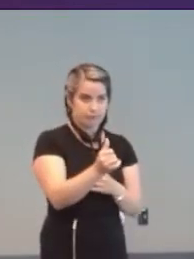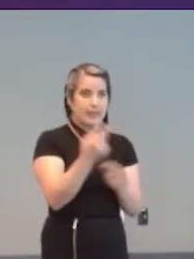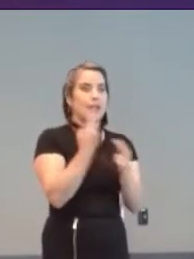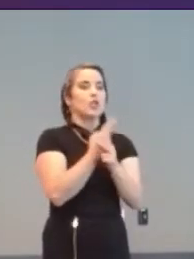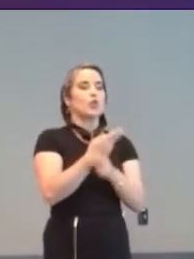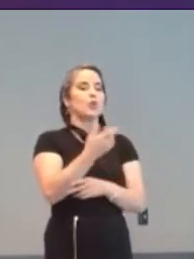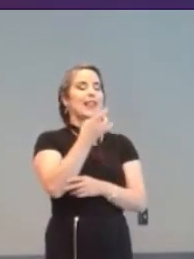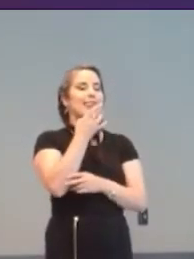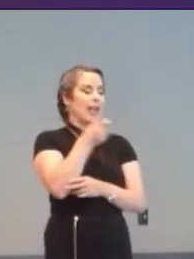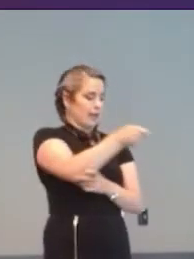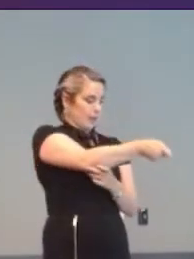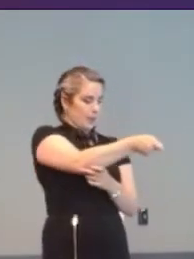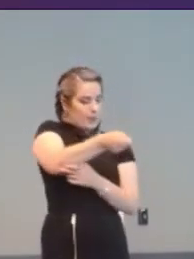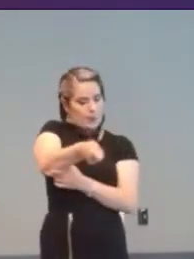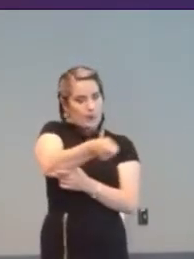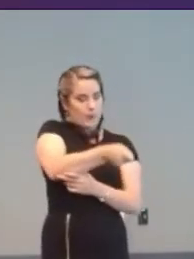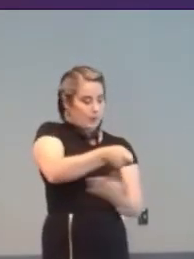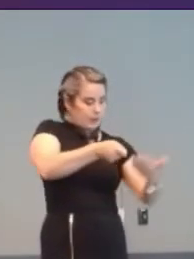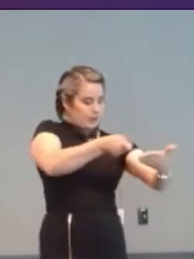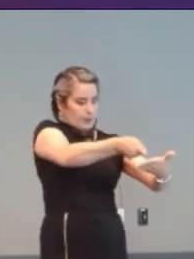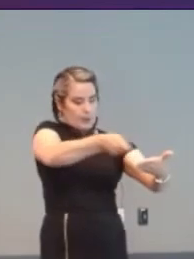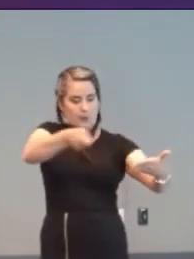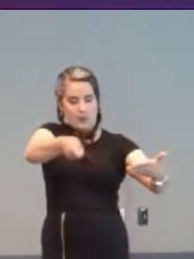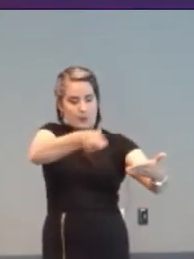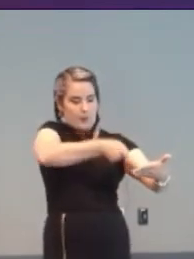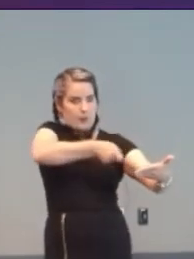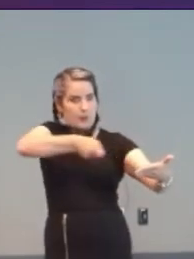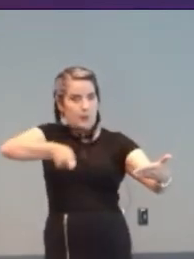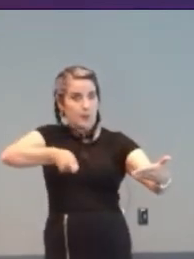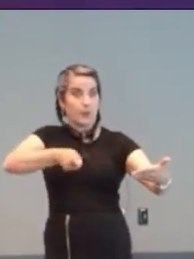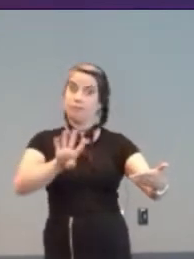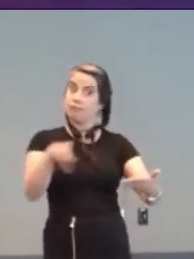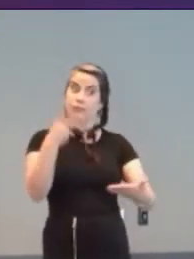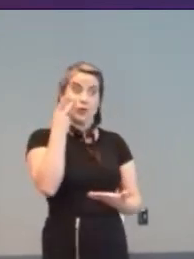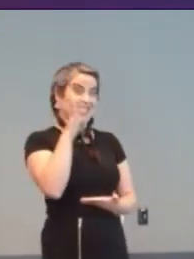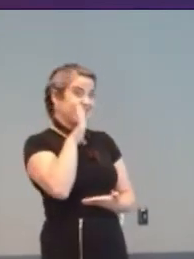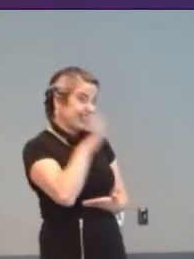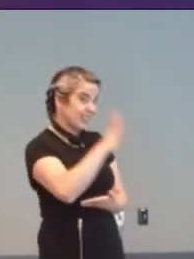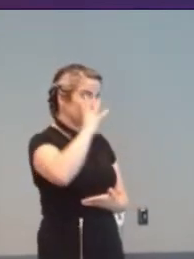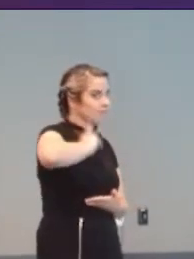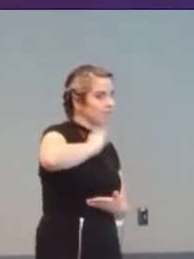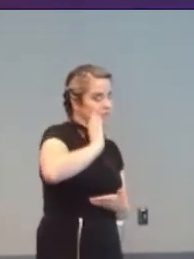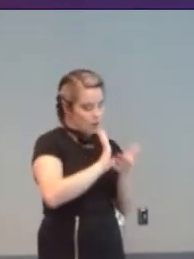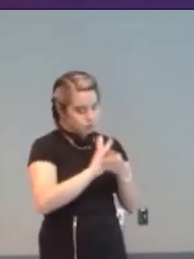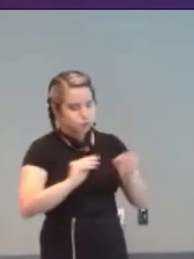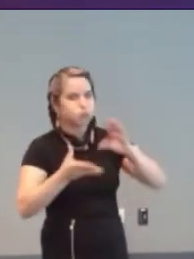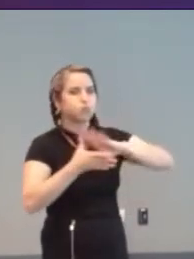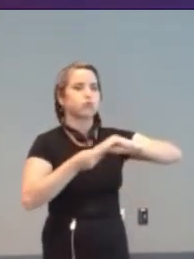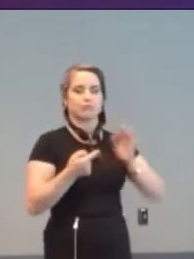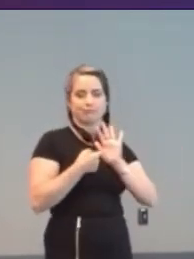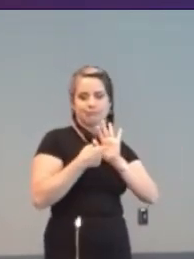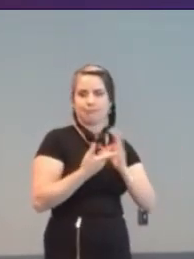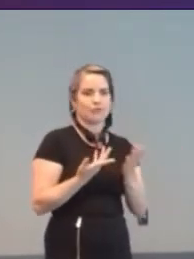their symbols. You should hear some of the stories they tell. About birthday parties,